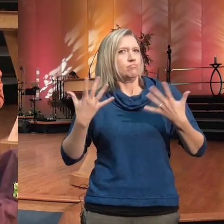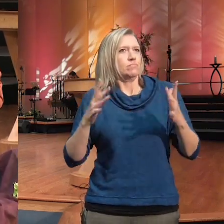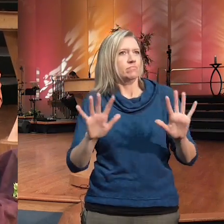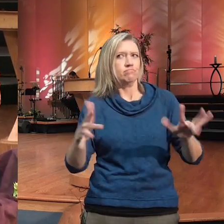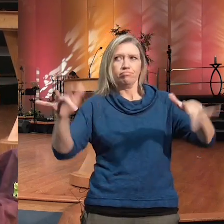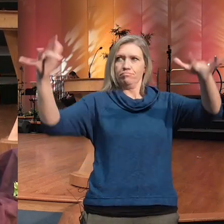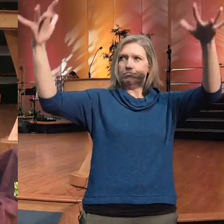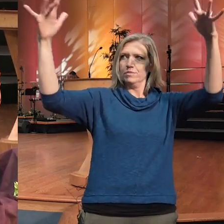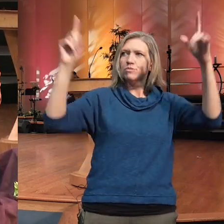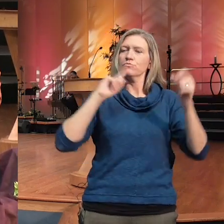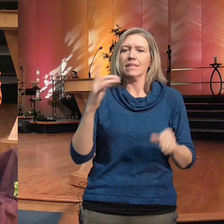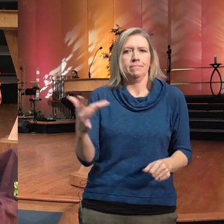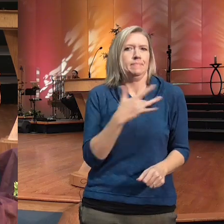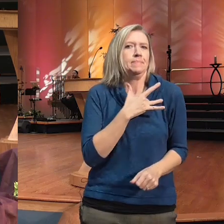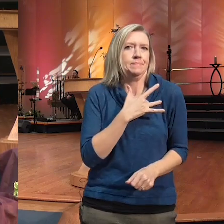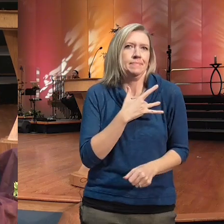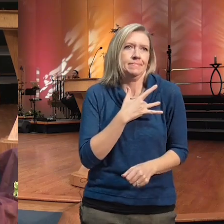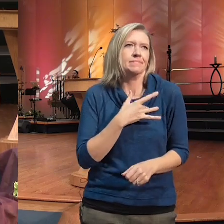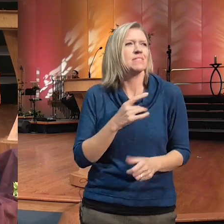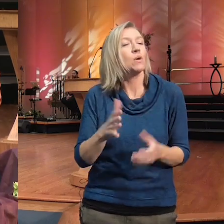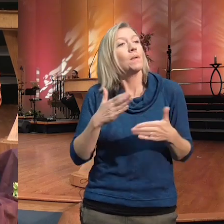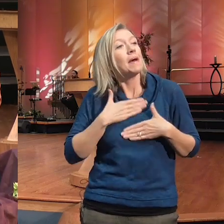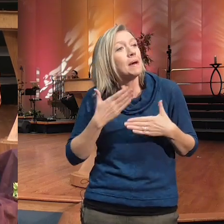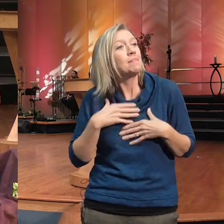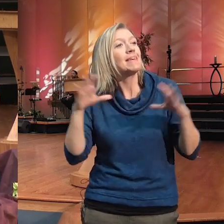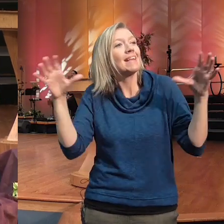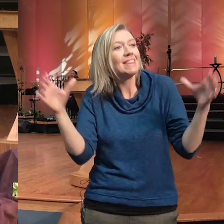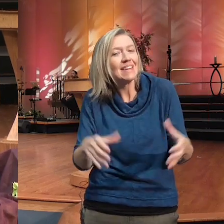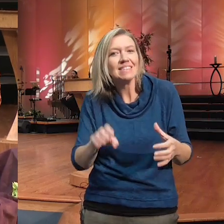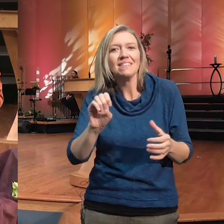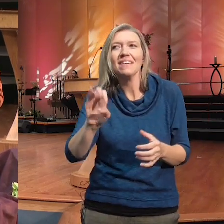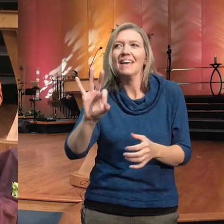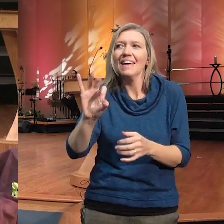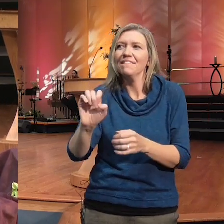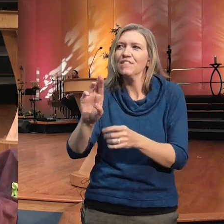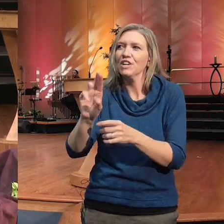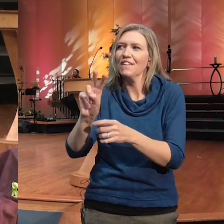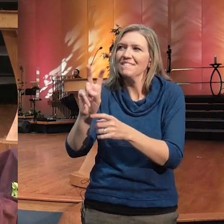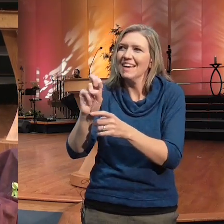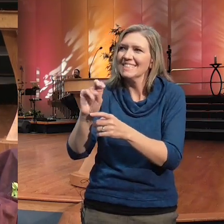hearts so happy happy Collective effervescence in our spiritual Community today we're so glad